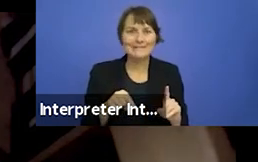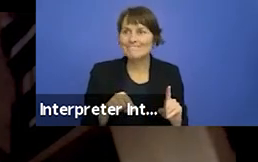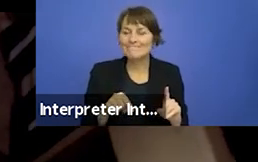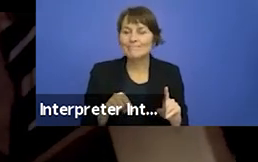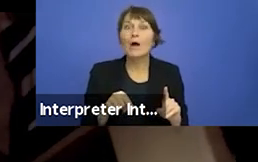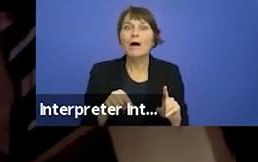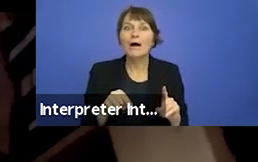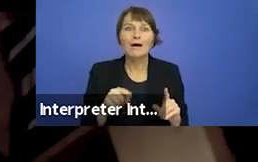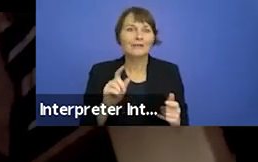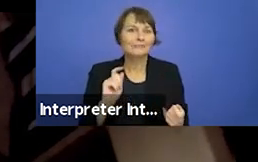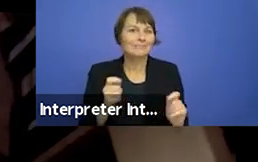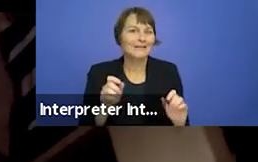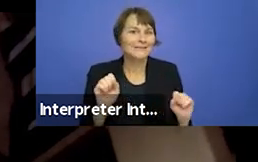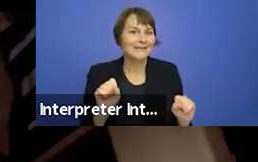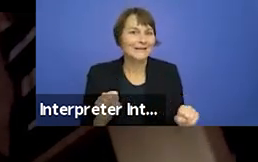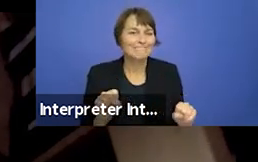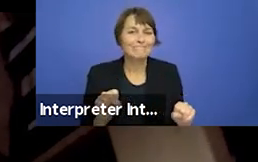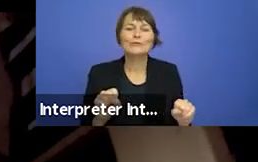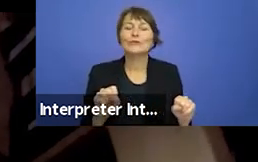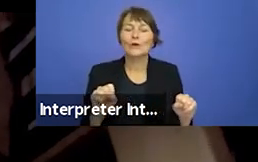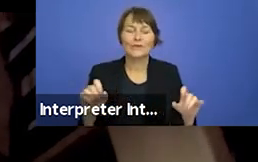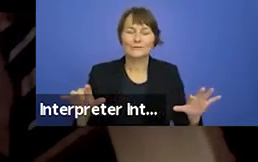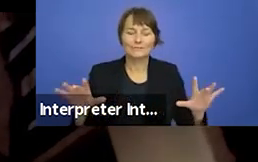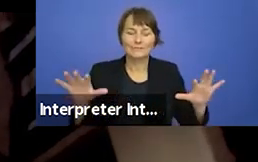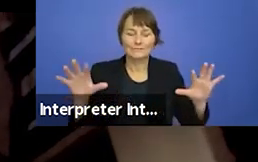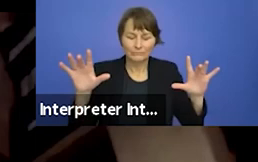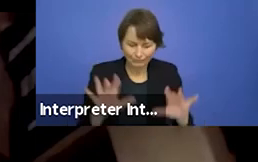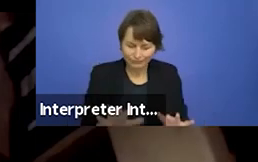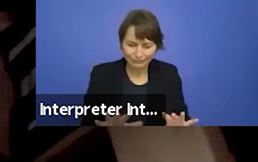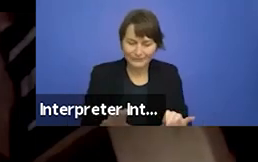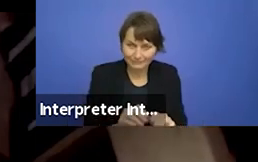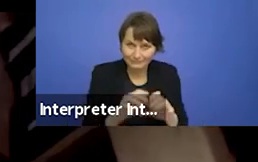the dust had settled and theaterre began to piece together a new reality out of the wreckage of the